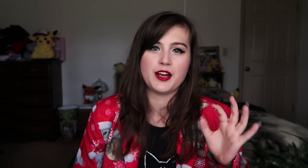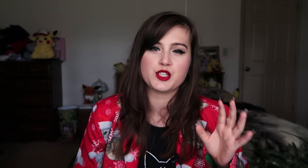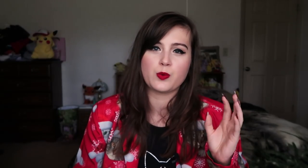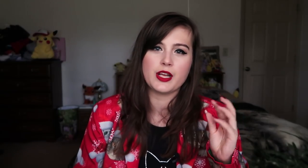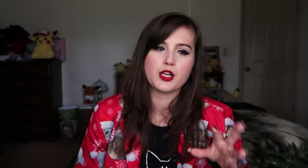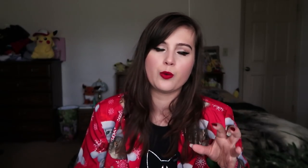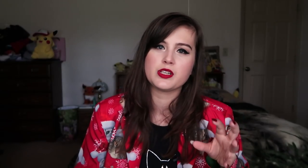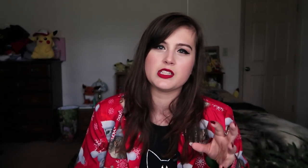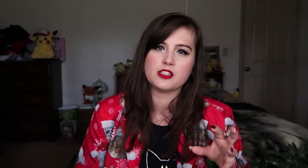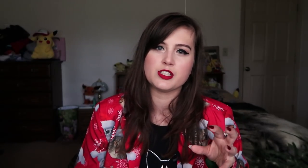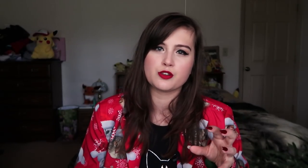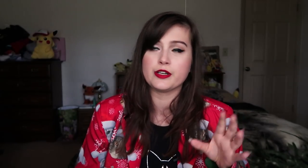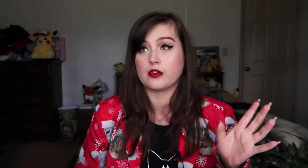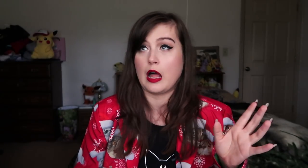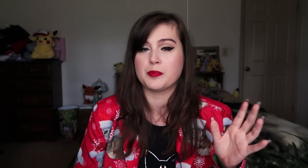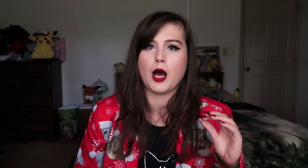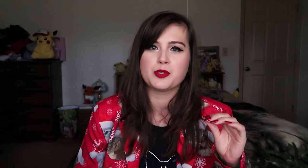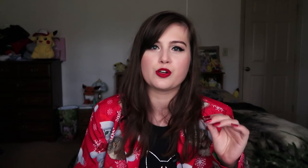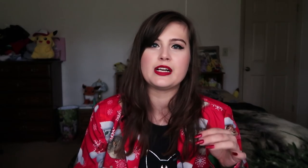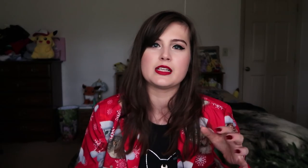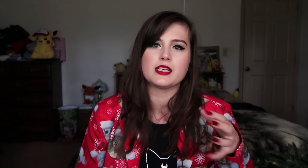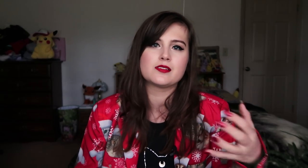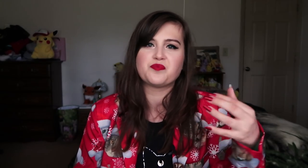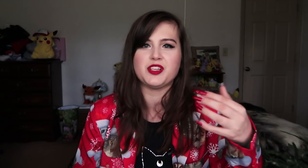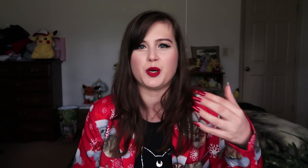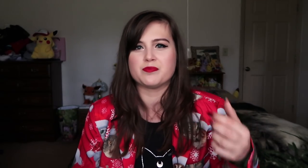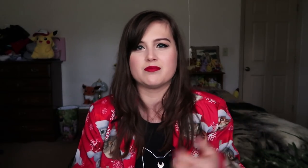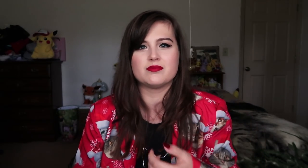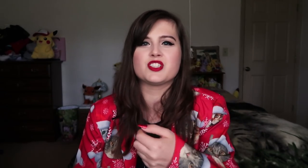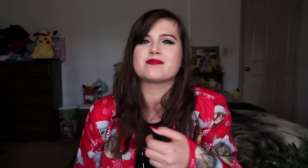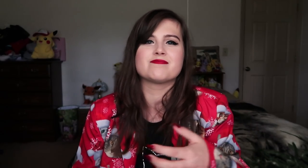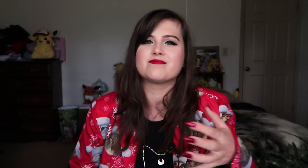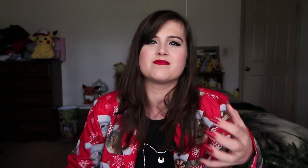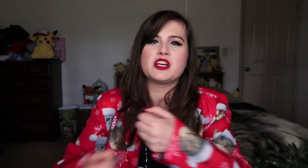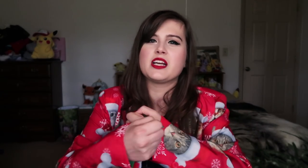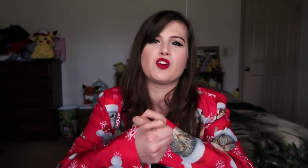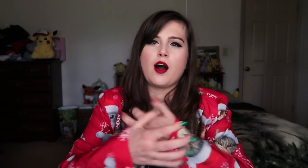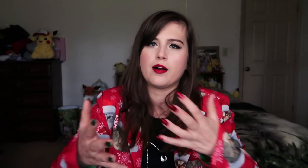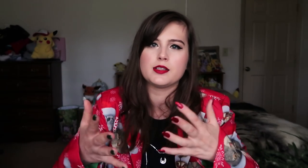and I just want to, like, go into the TV screen or the laptop screen and, like, you know, just give her a hug.